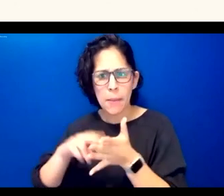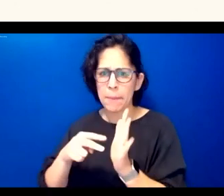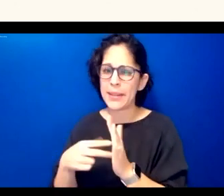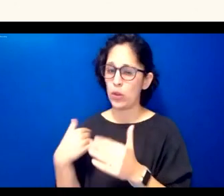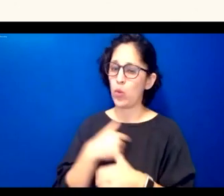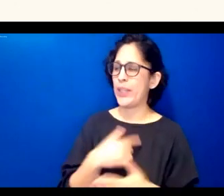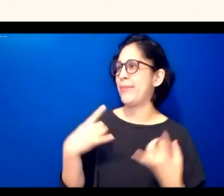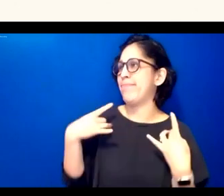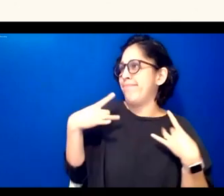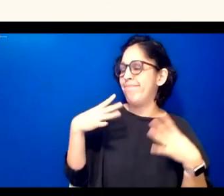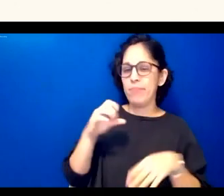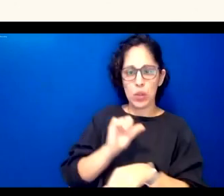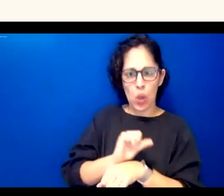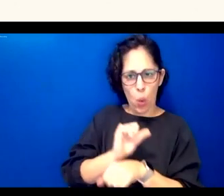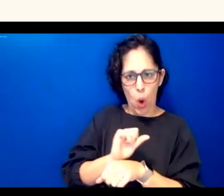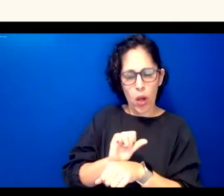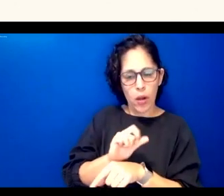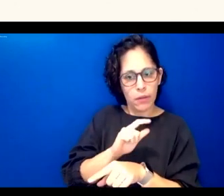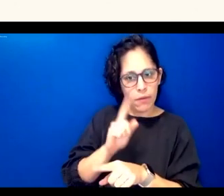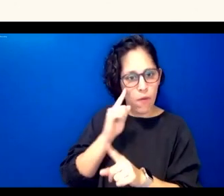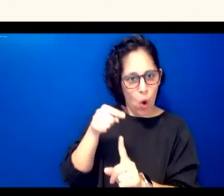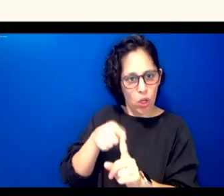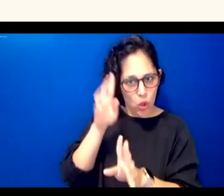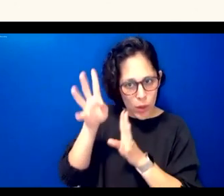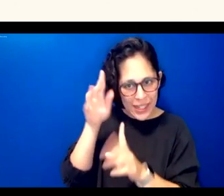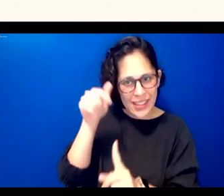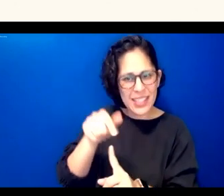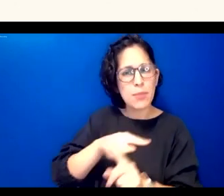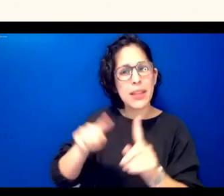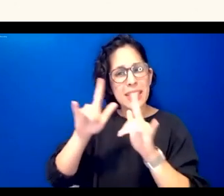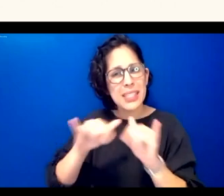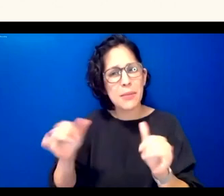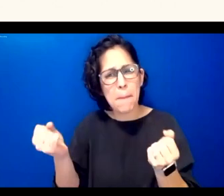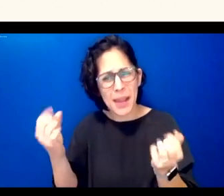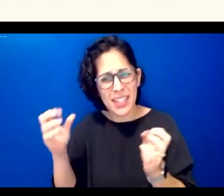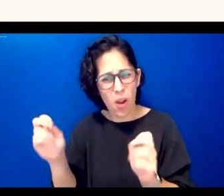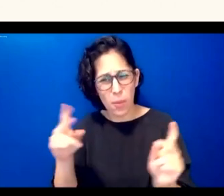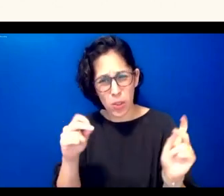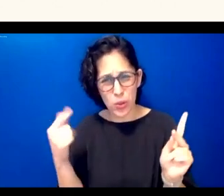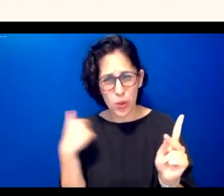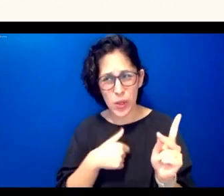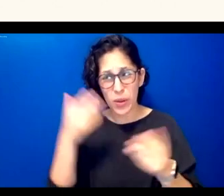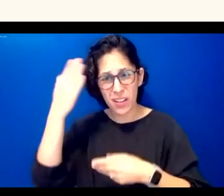like this but it also would erase uh so many of the opportunities to center chickasaw culture